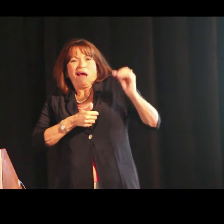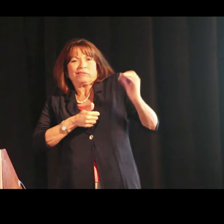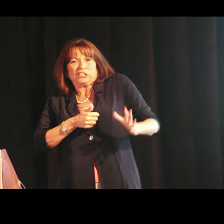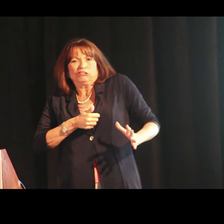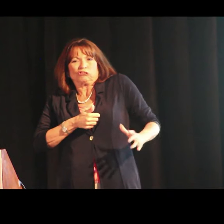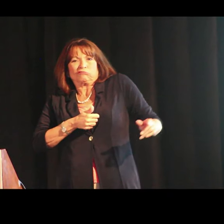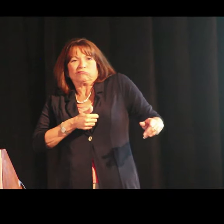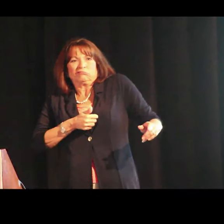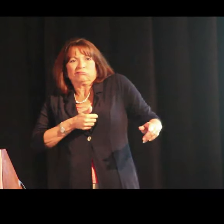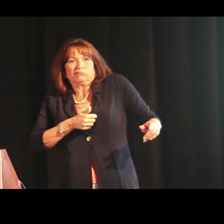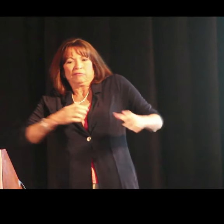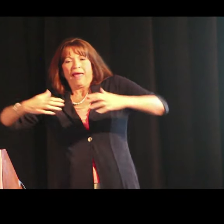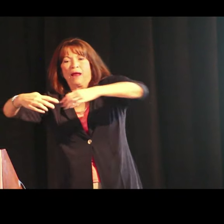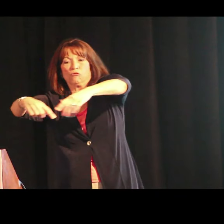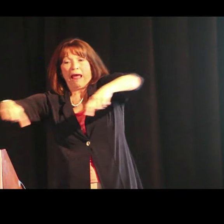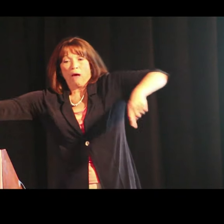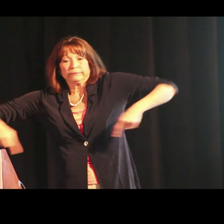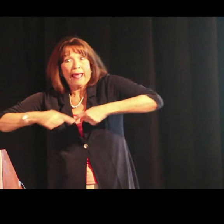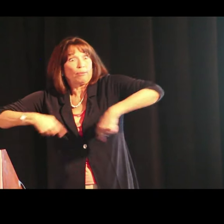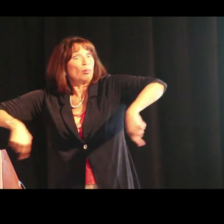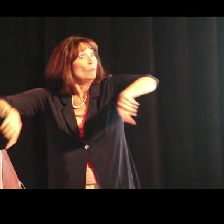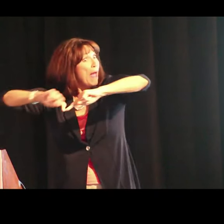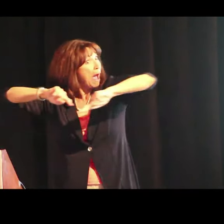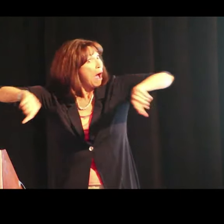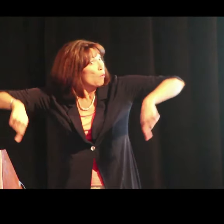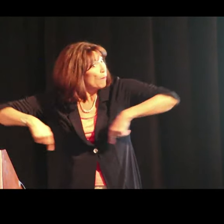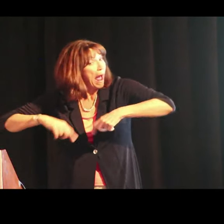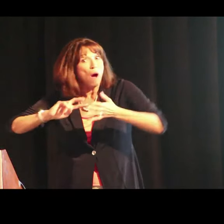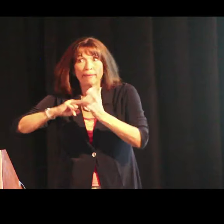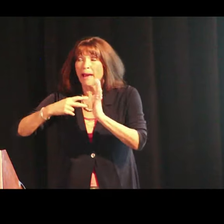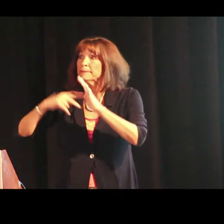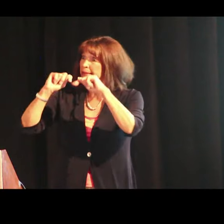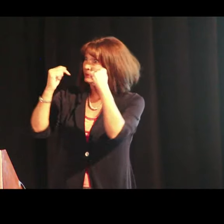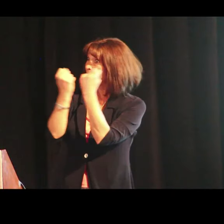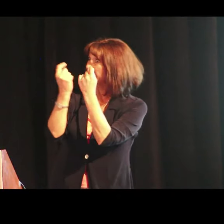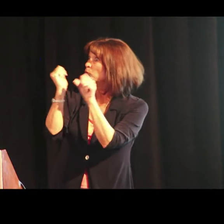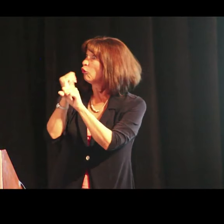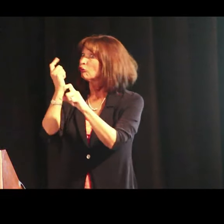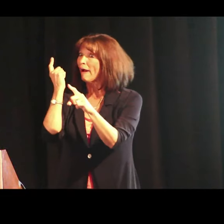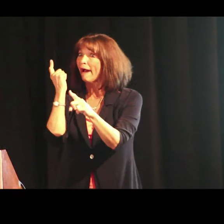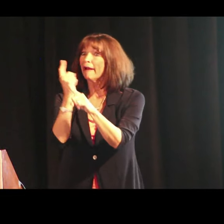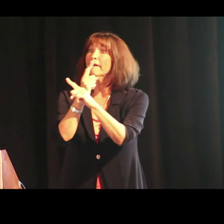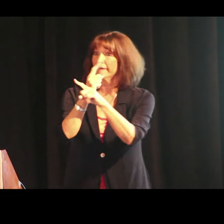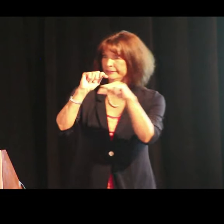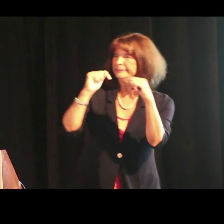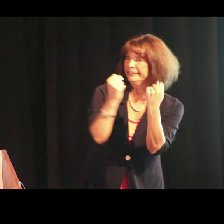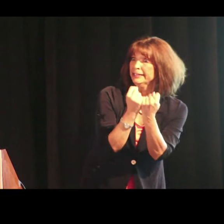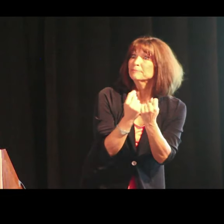kind of behind the teacher at a round table. Because the round table means teamwork, right?